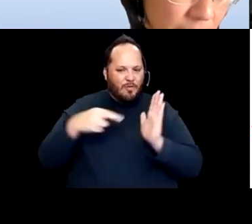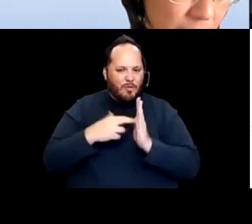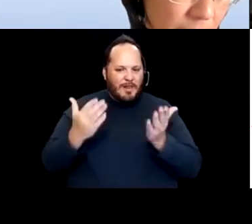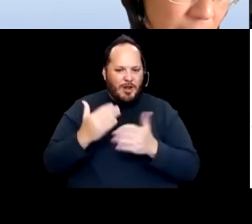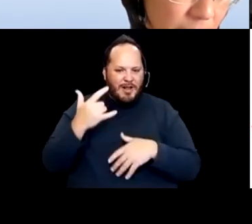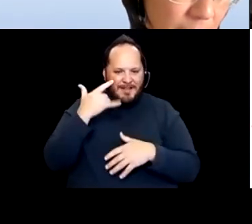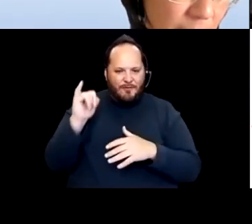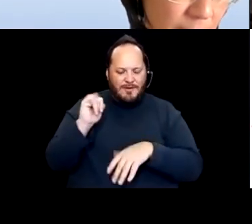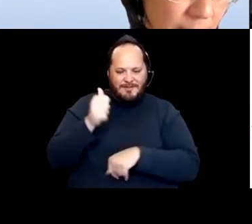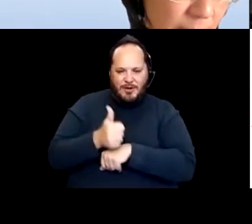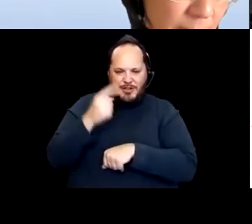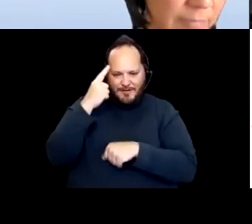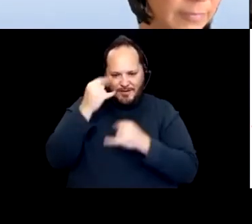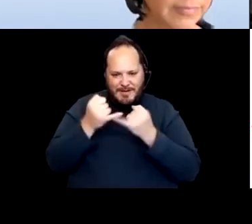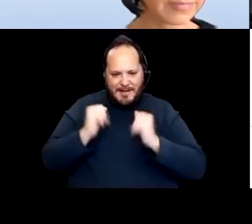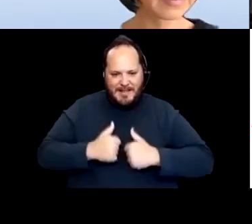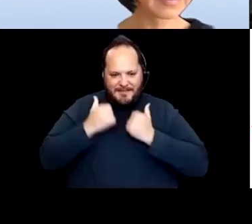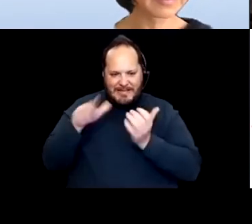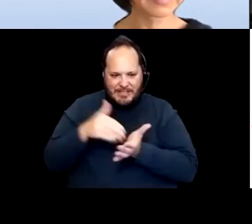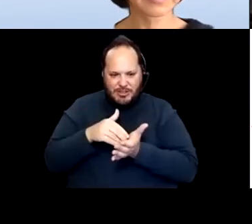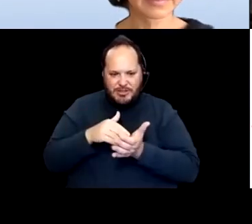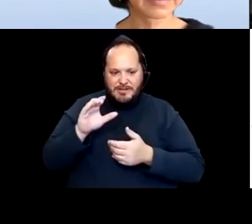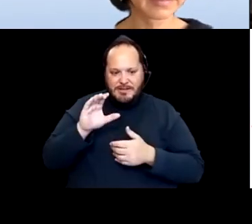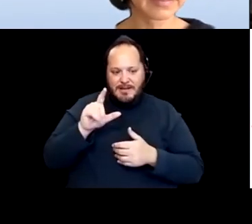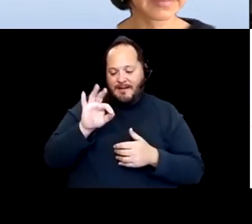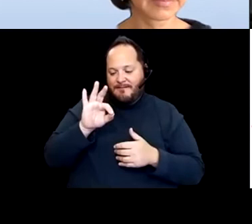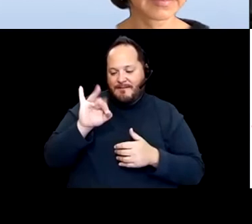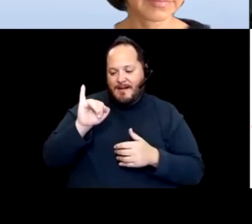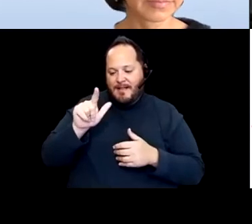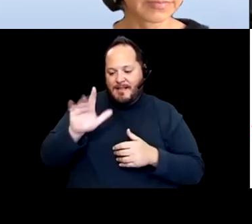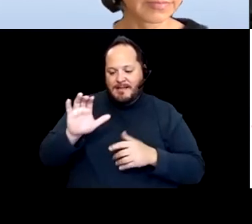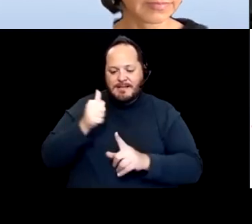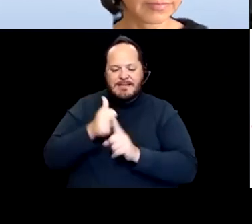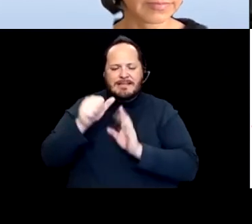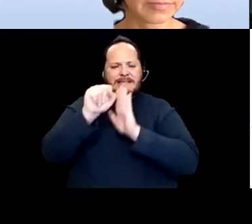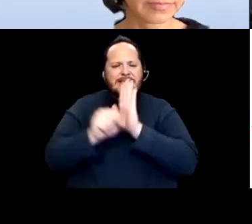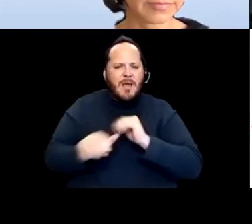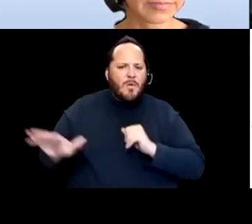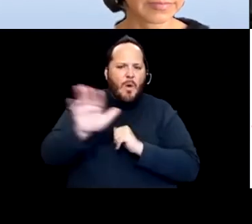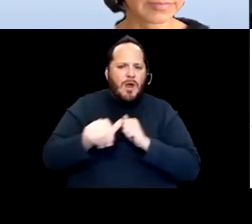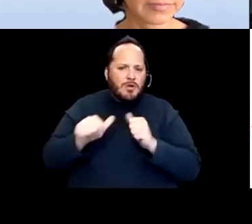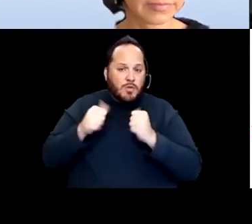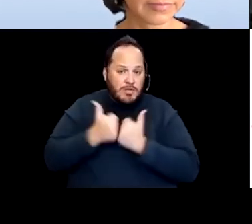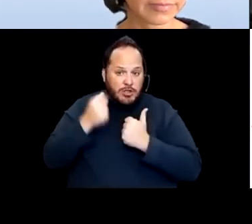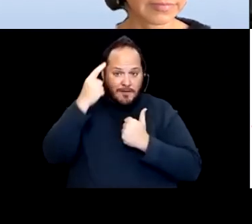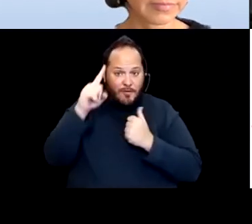for Independent Living Centers. CFILC is a statewide association for the independent living centers